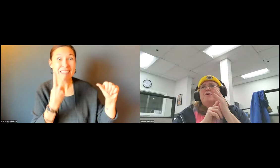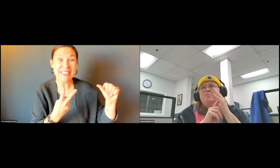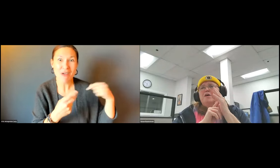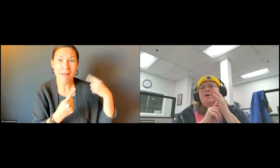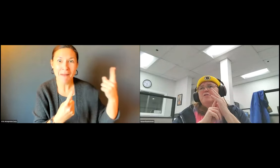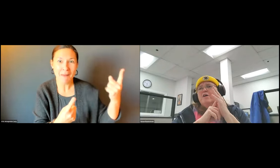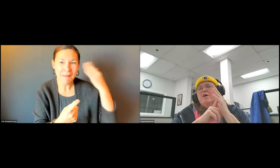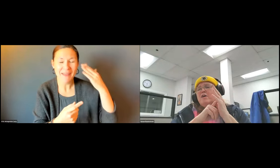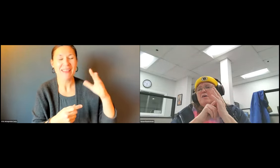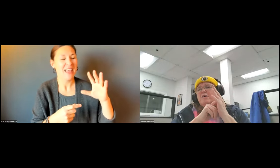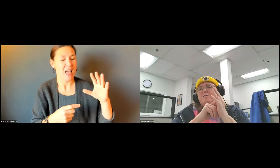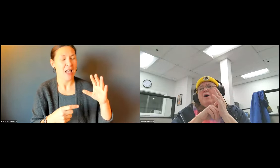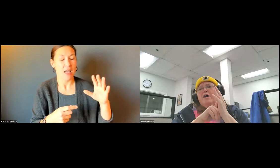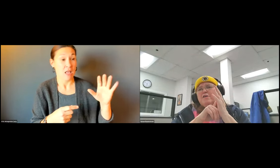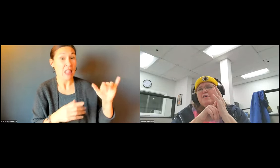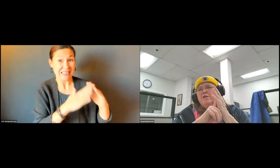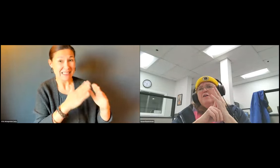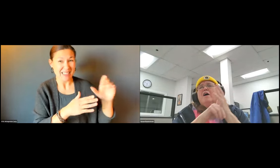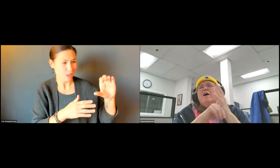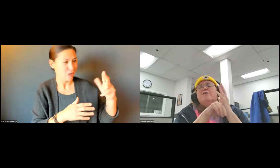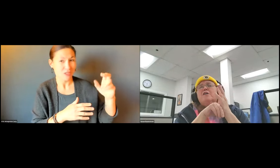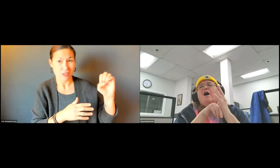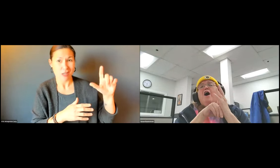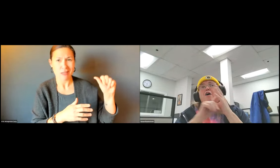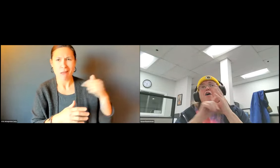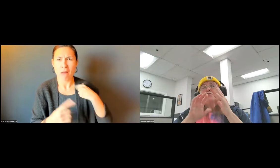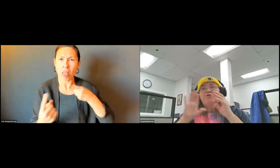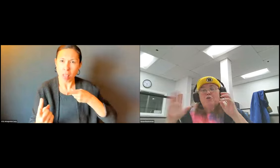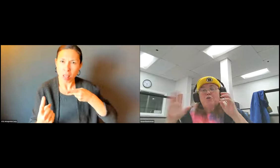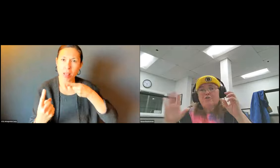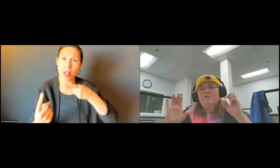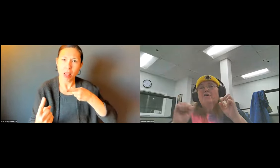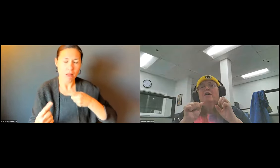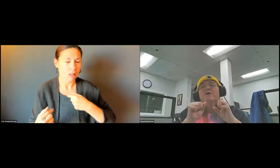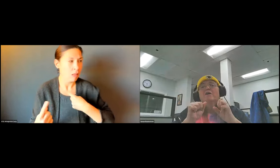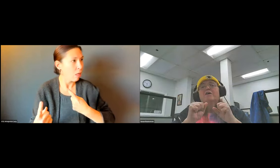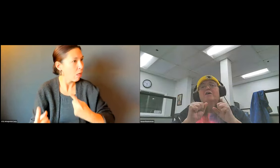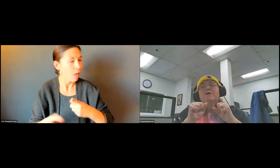WITH MASSDOT AND WITH CHELSEA, WE STRUGGLED -- WE STRUGGLE ALL